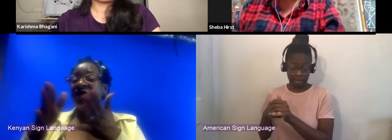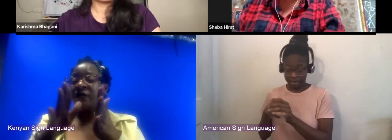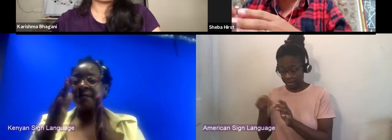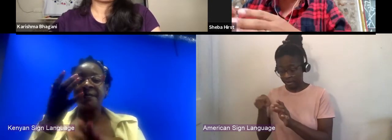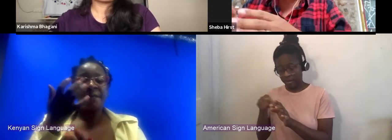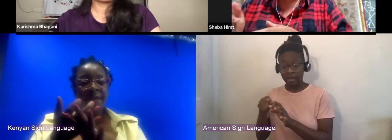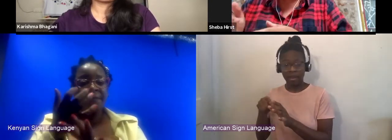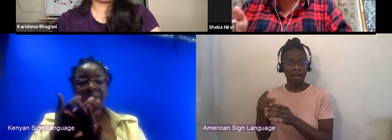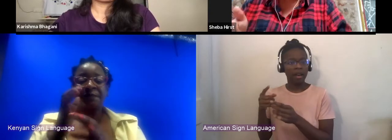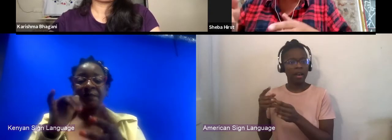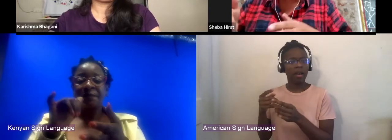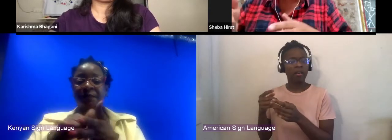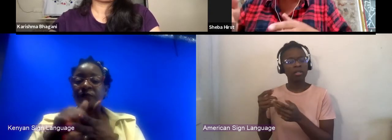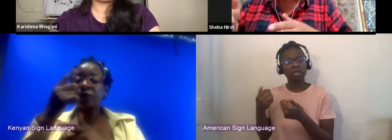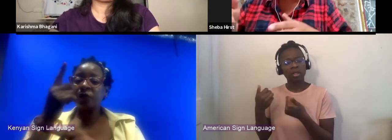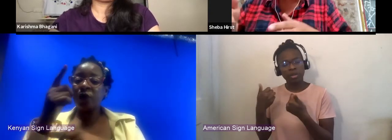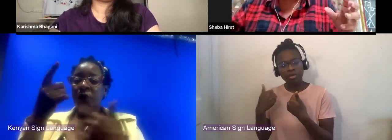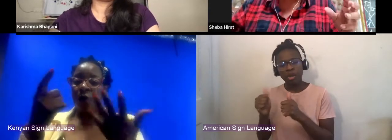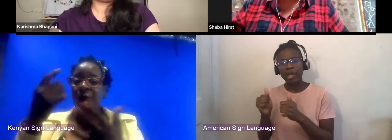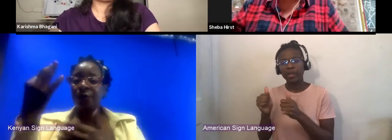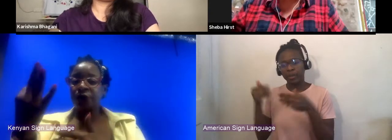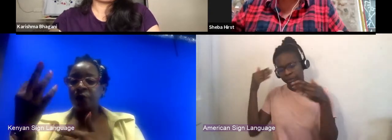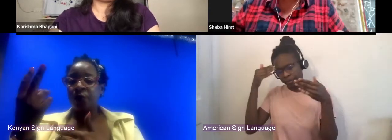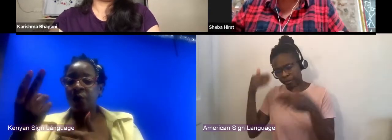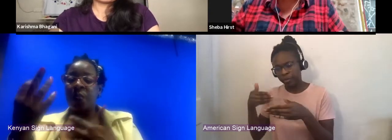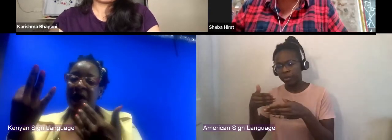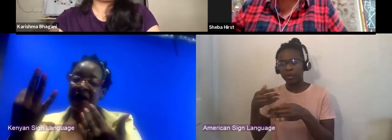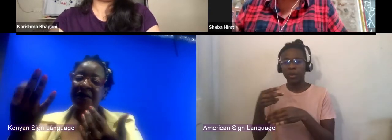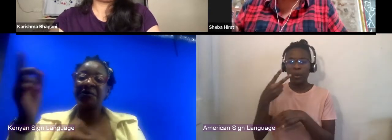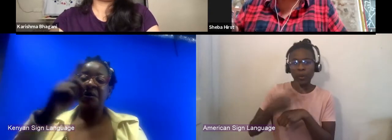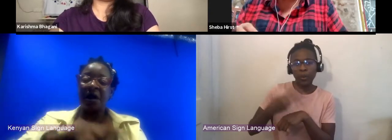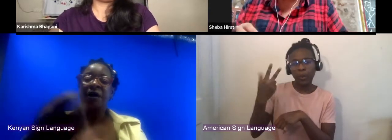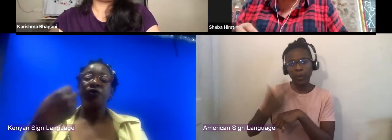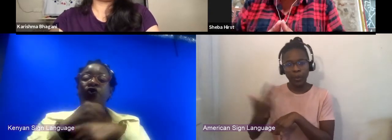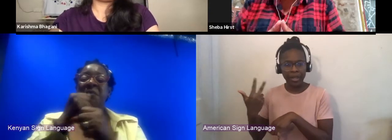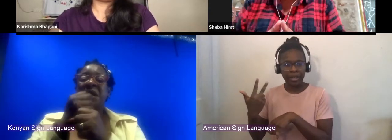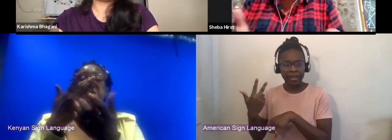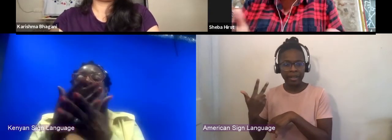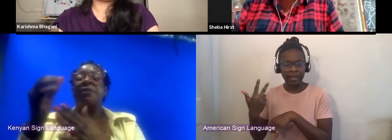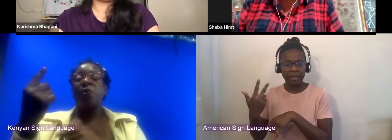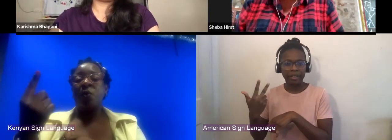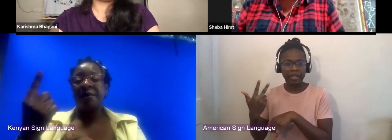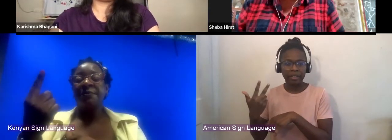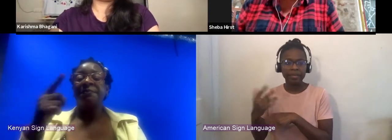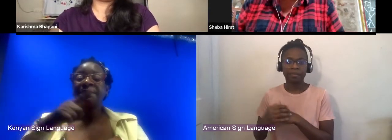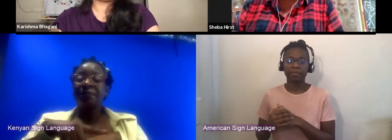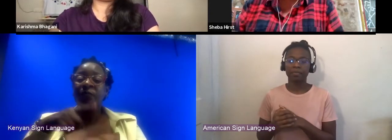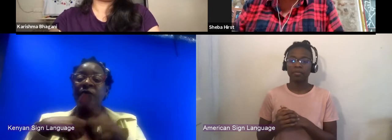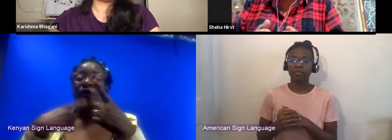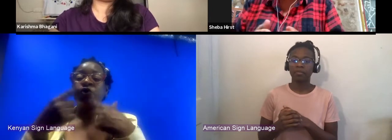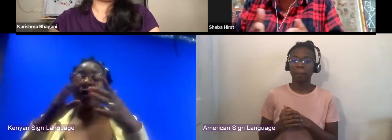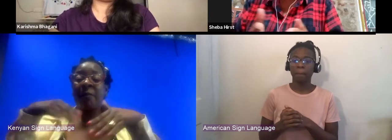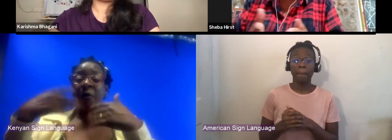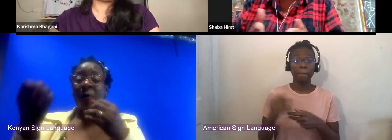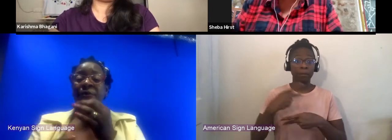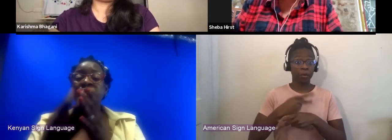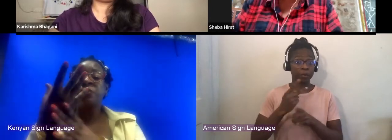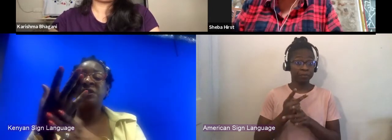or two or three days of a single product. Now, when you're talking about producing, say I produce the "Tinga Tinga Tales,"